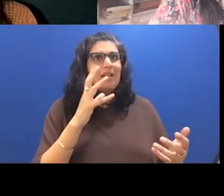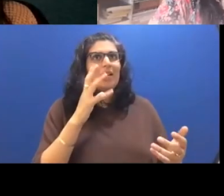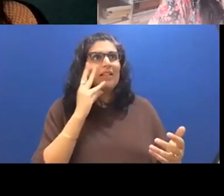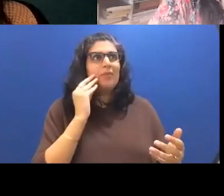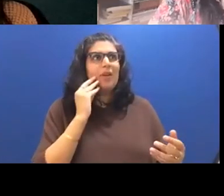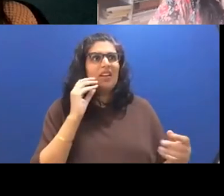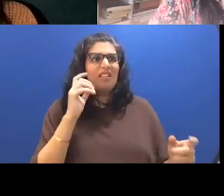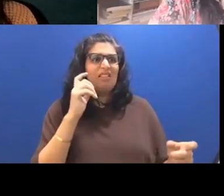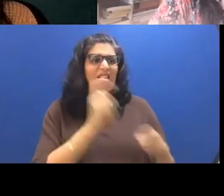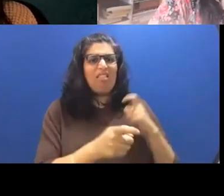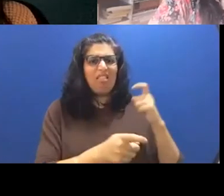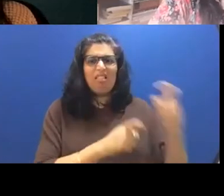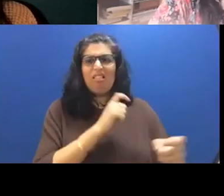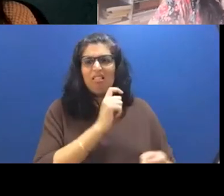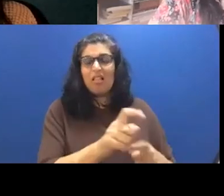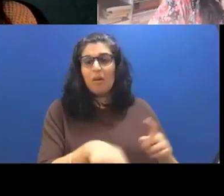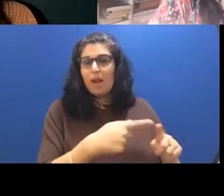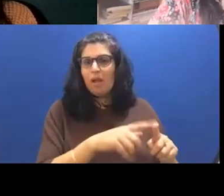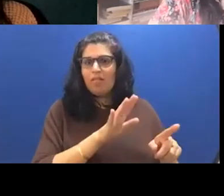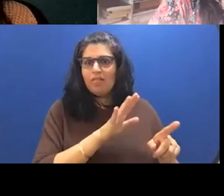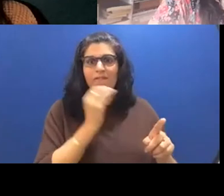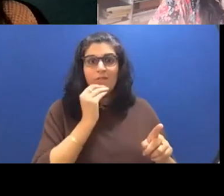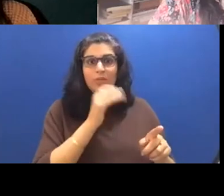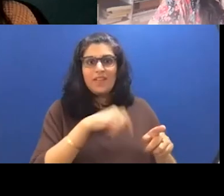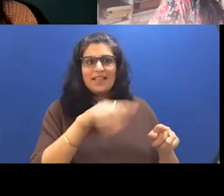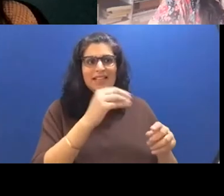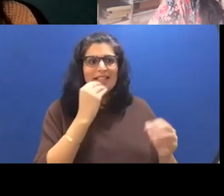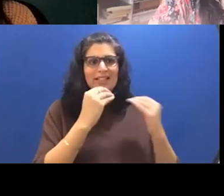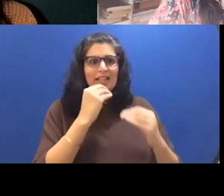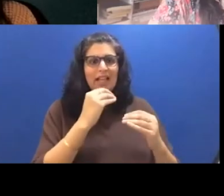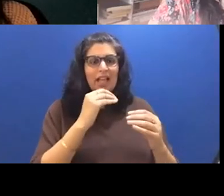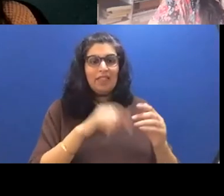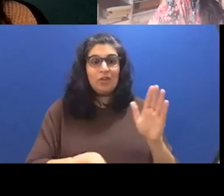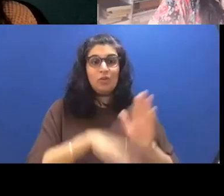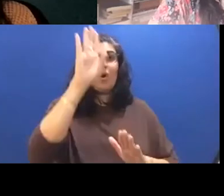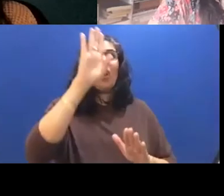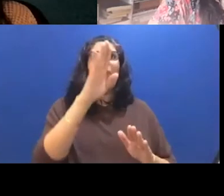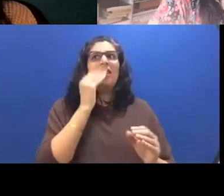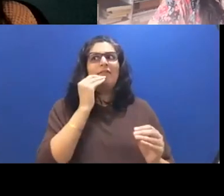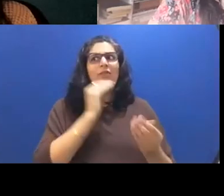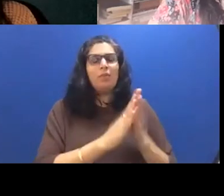this whiplash effect of growing older and the food is now super trendy and being appropriated